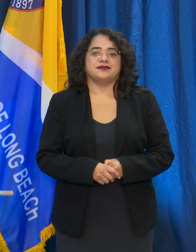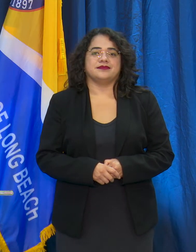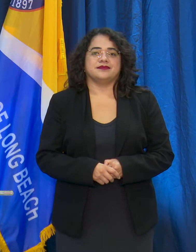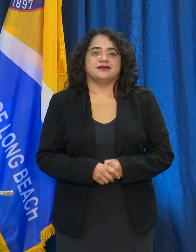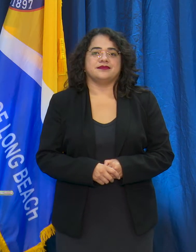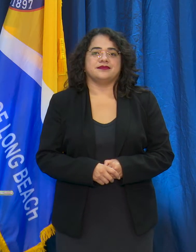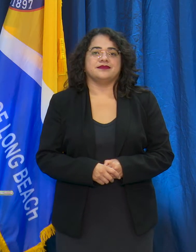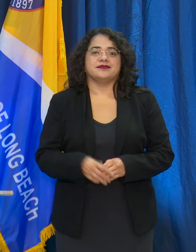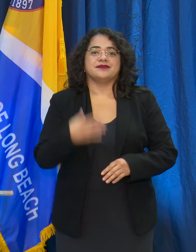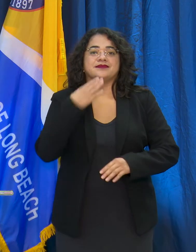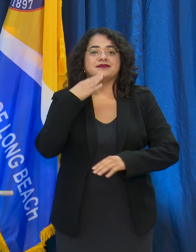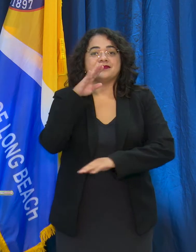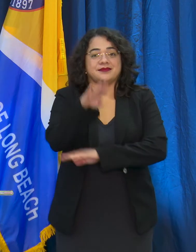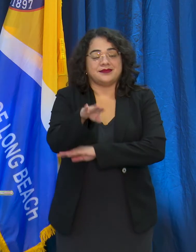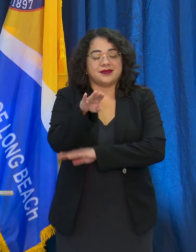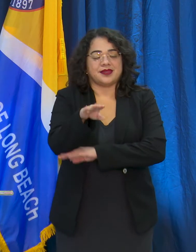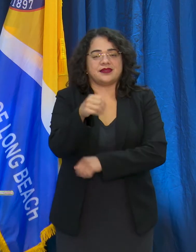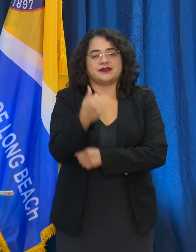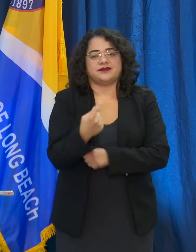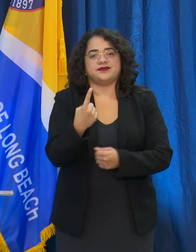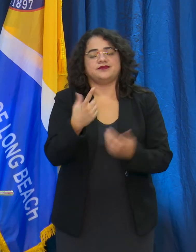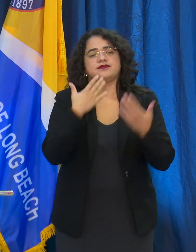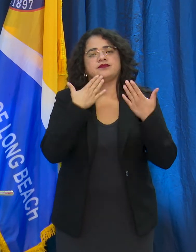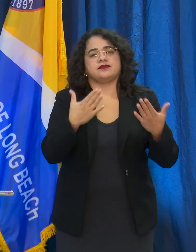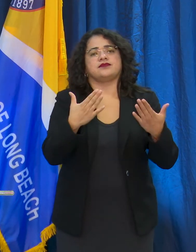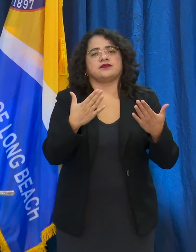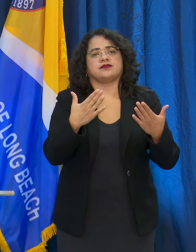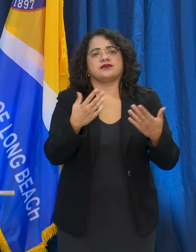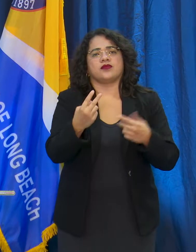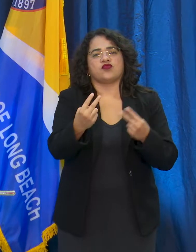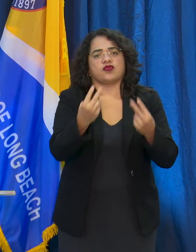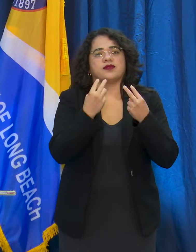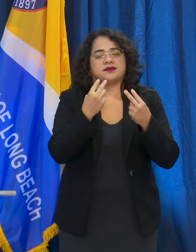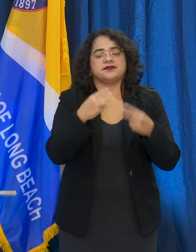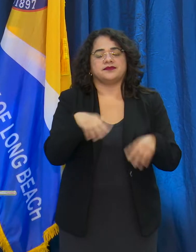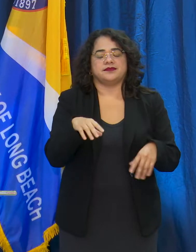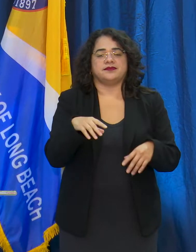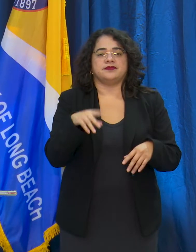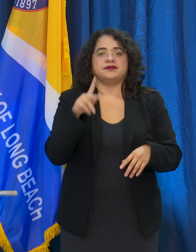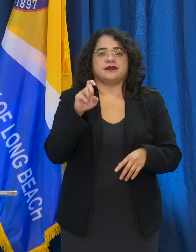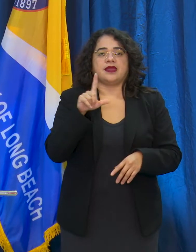Good afternoon, everybody. Thank you for being here. I'm Kelly Colopy, I'm the Director of Health and Human Services